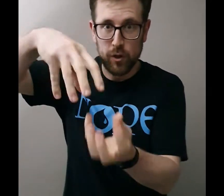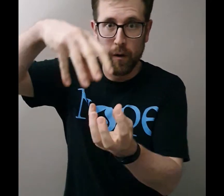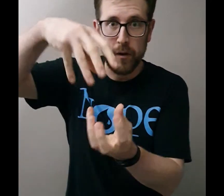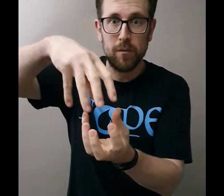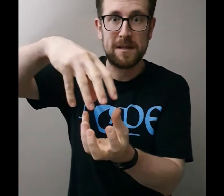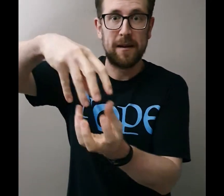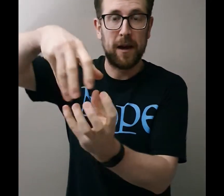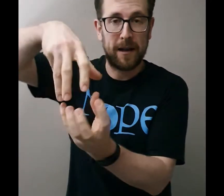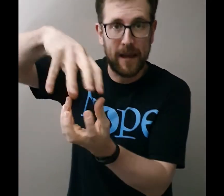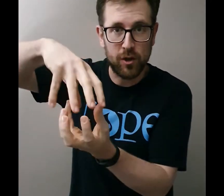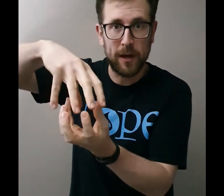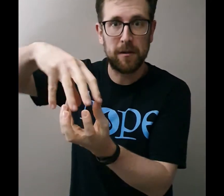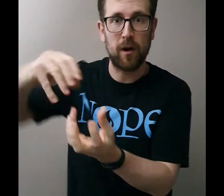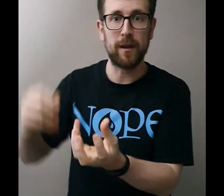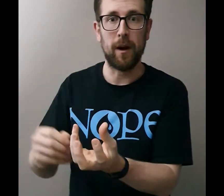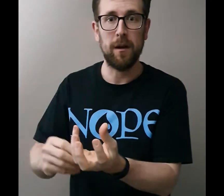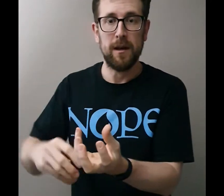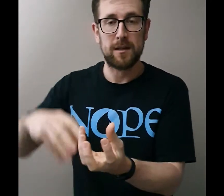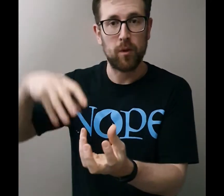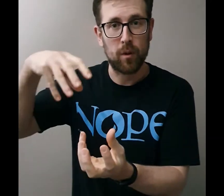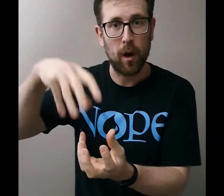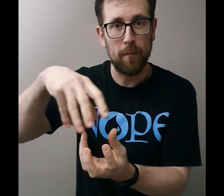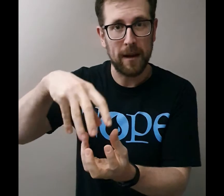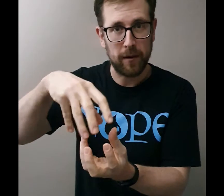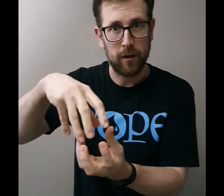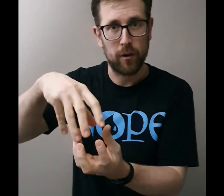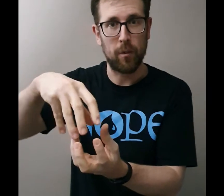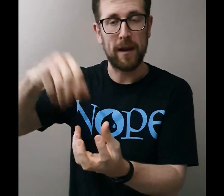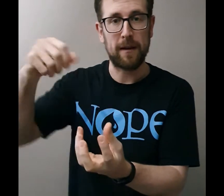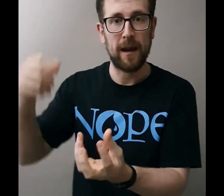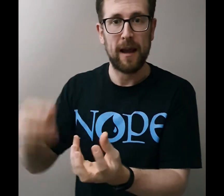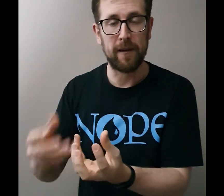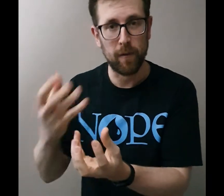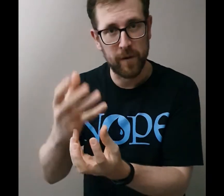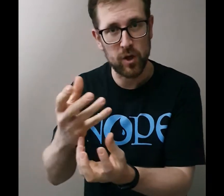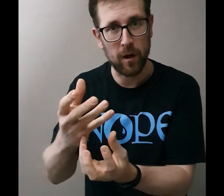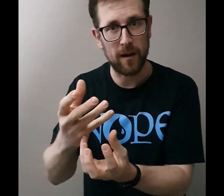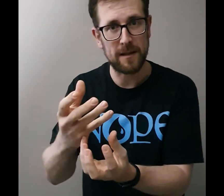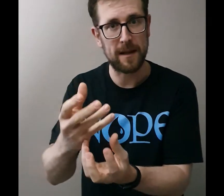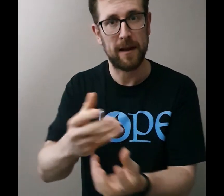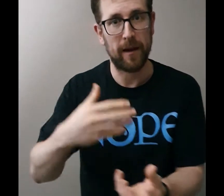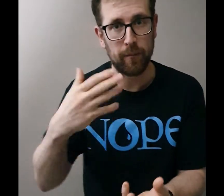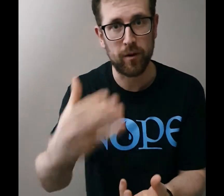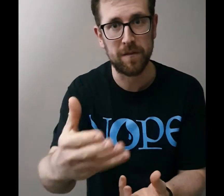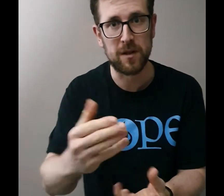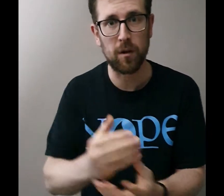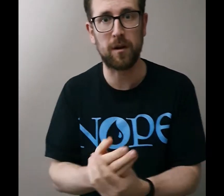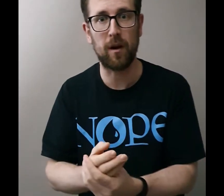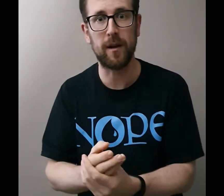you're using a kitchen timer so you commit to it and you visualize it and it proves your time